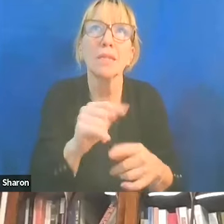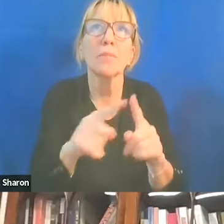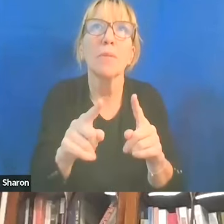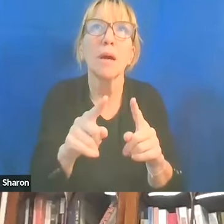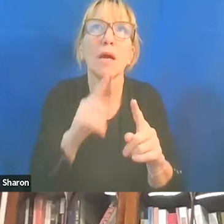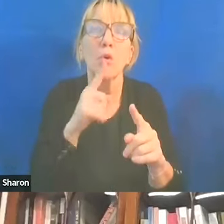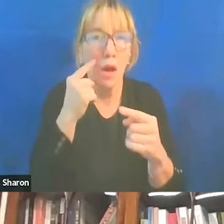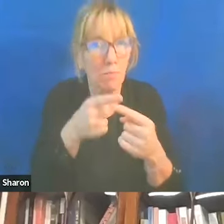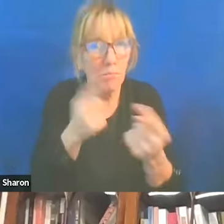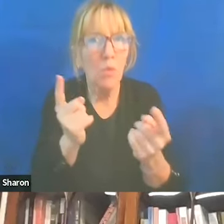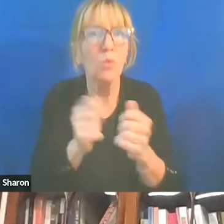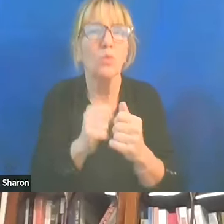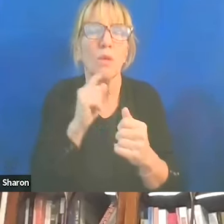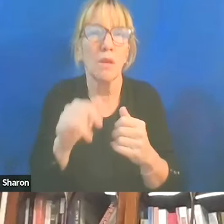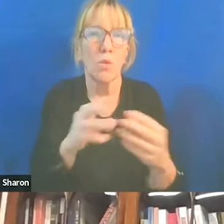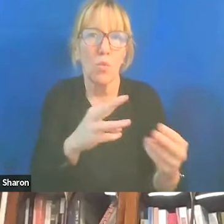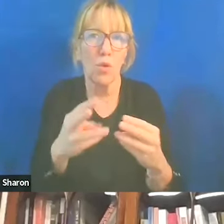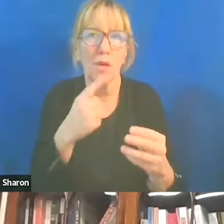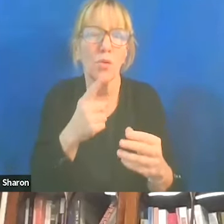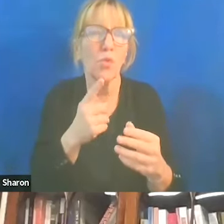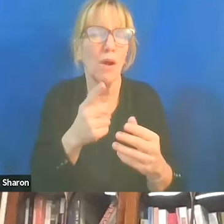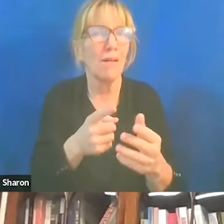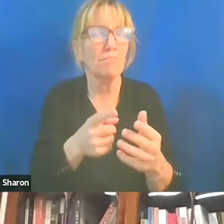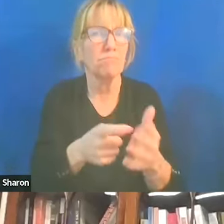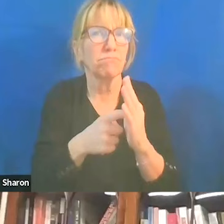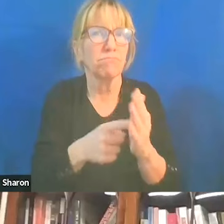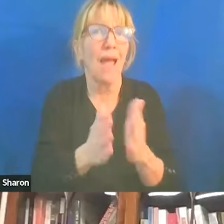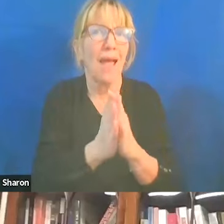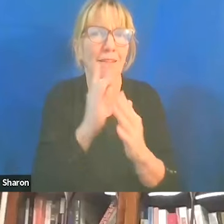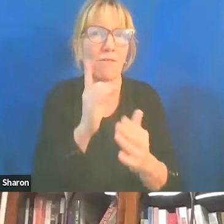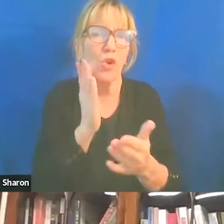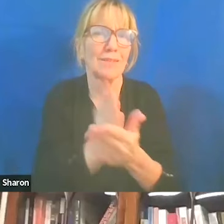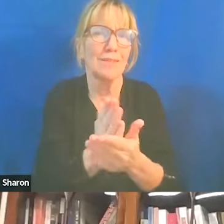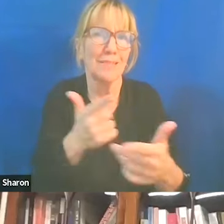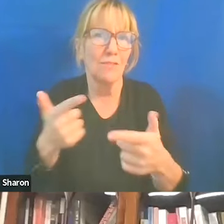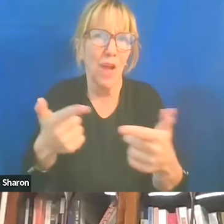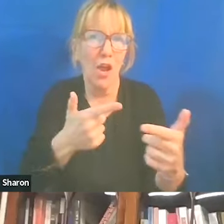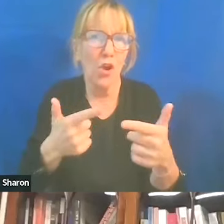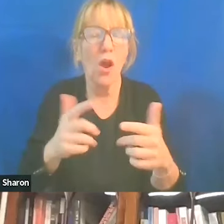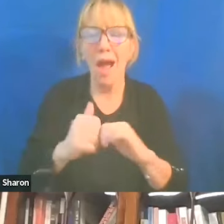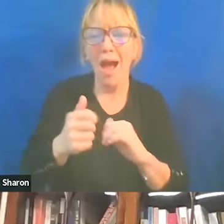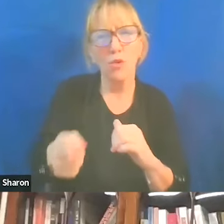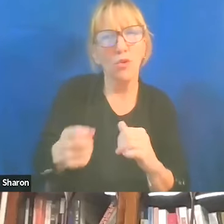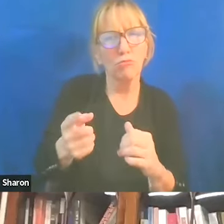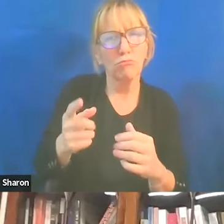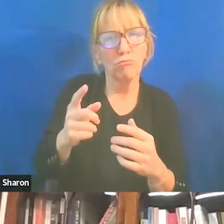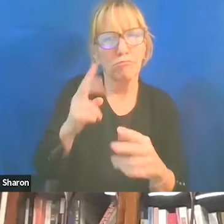and are calling for a ceasefire. How do you understand that? Is that, you know...